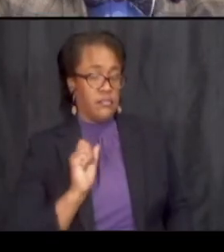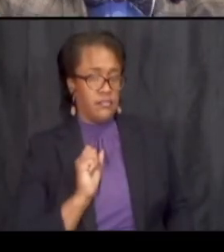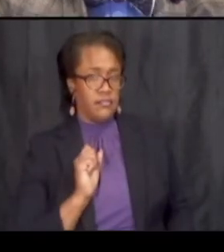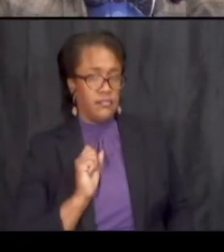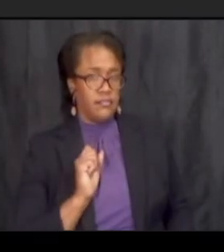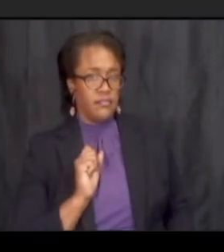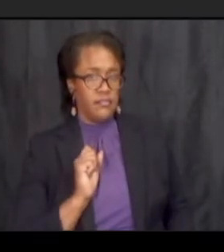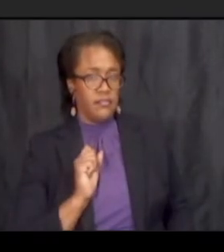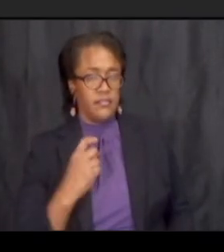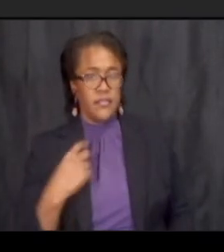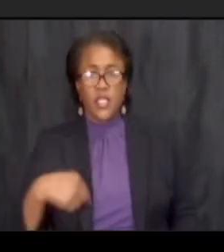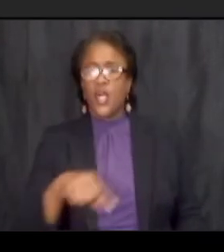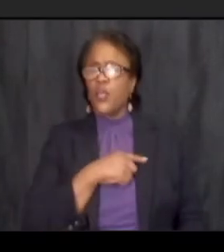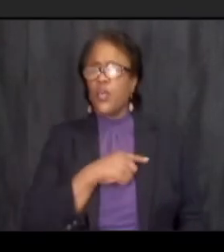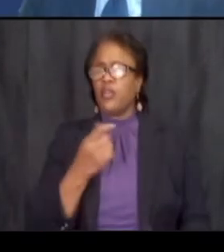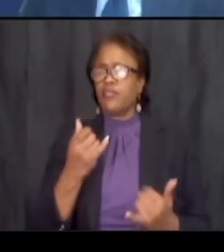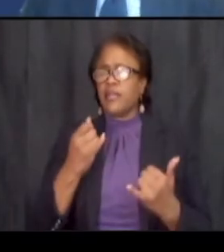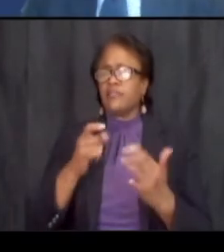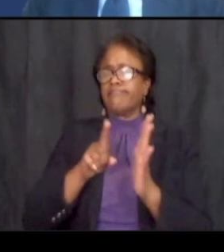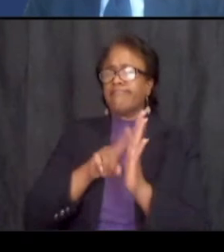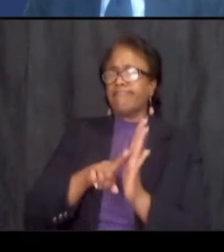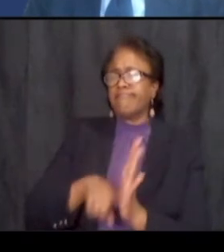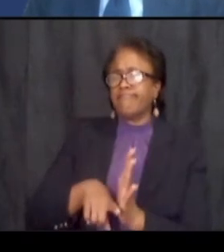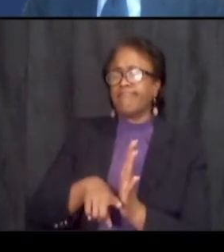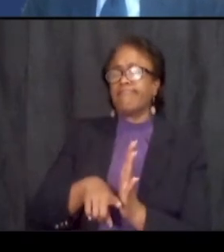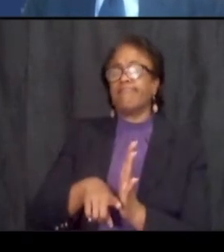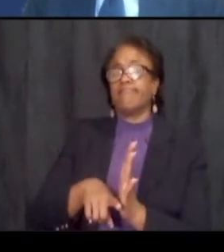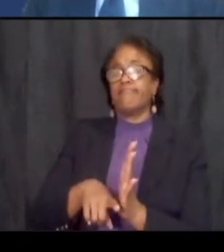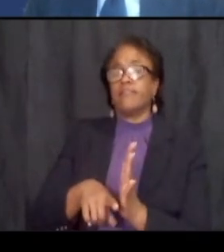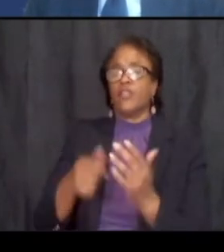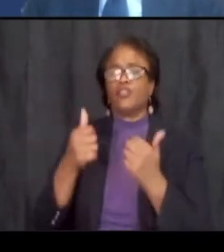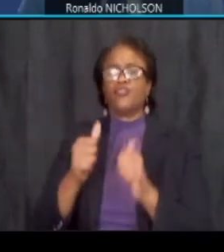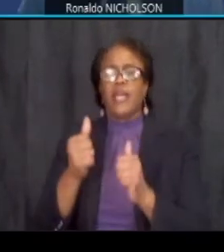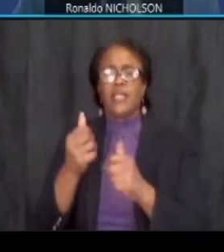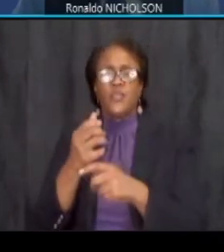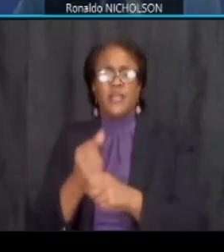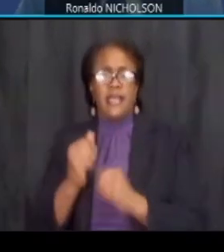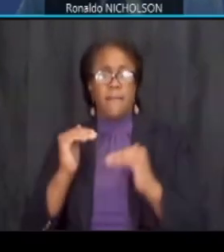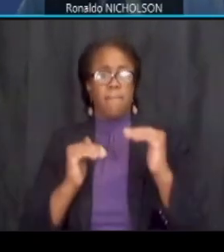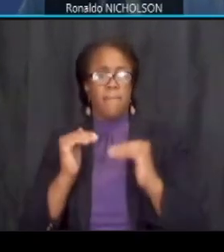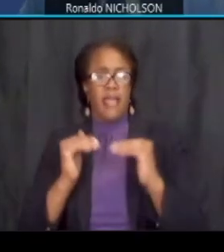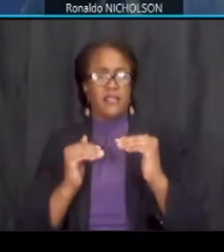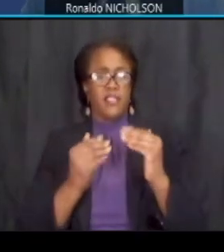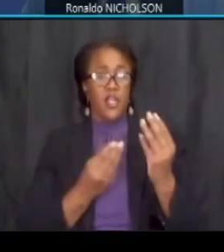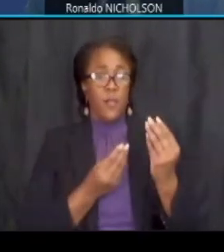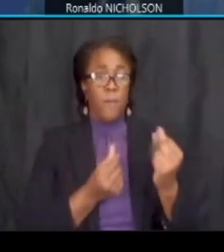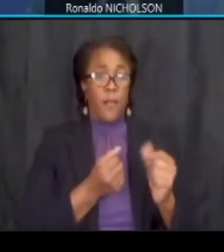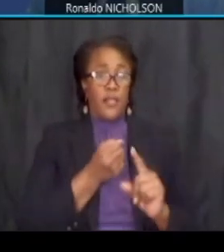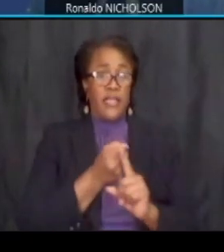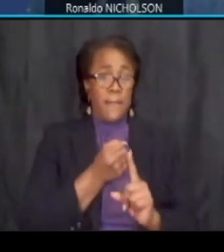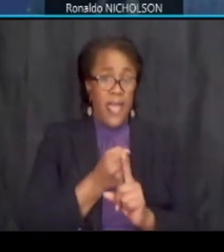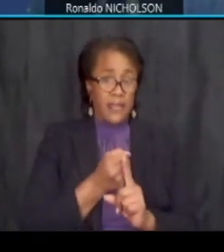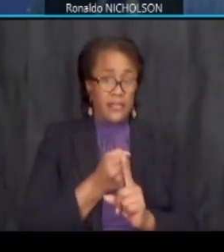we we are looking and as i said trying to get a balance between property impacts and how we extend